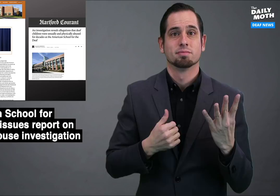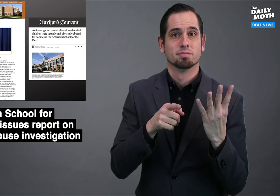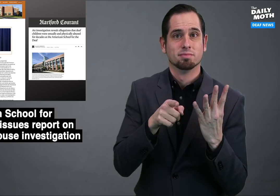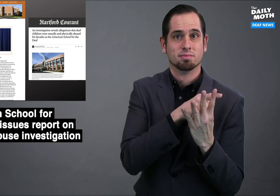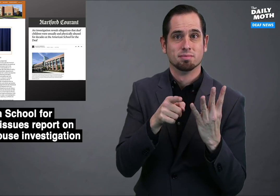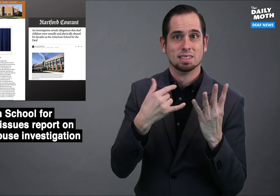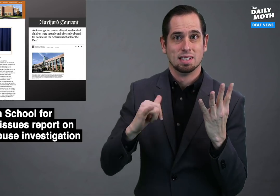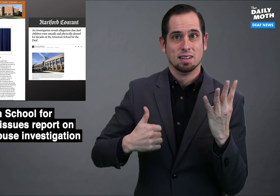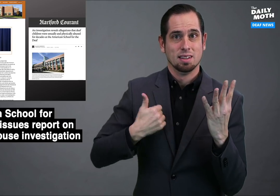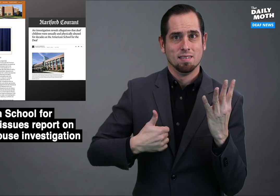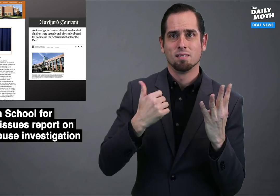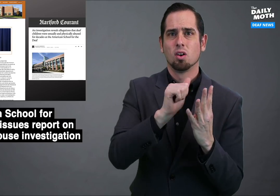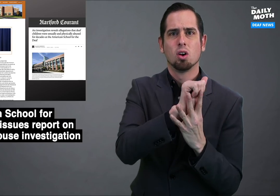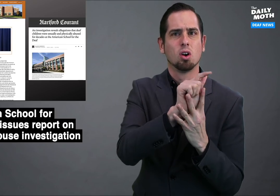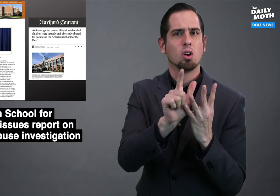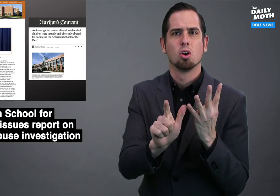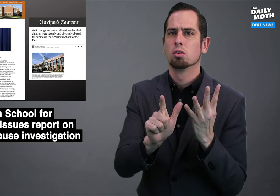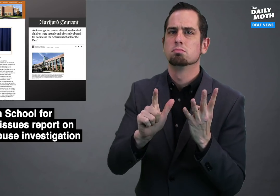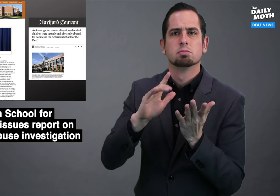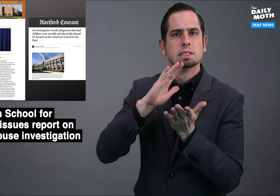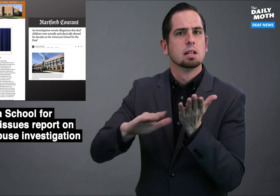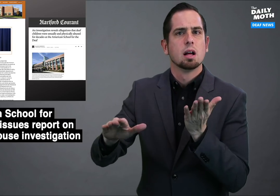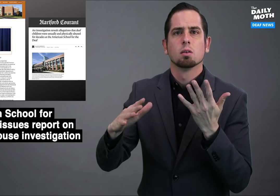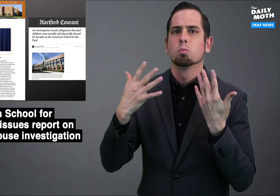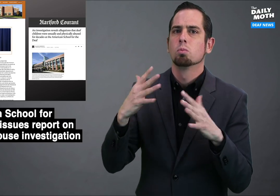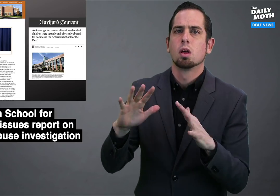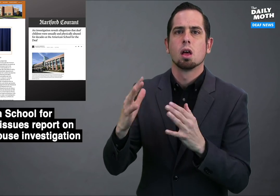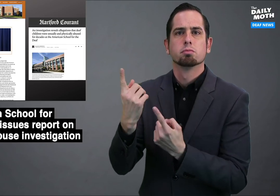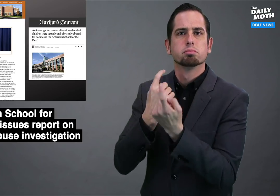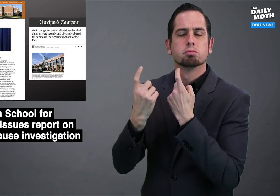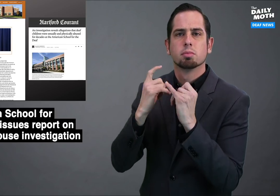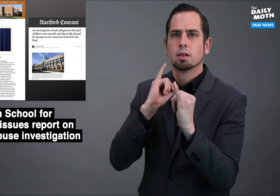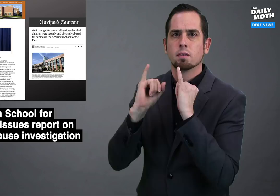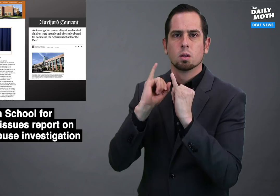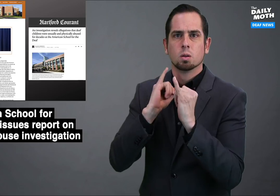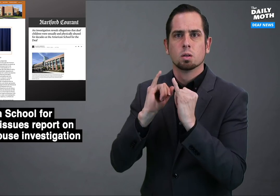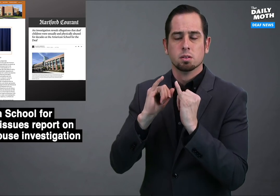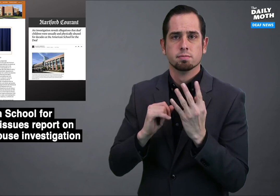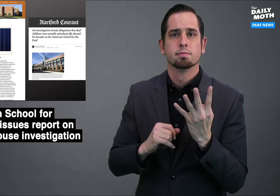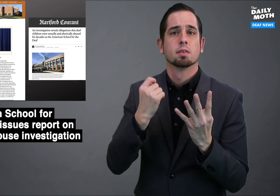Of those still alive, all four declined to be interviewed.